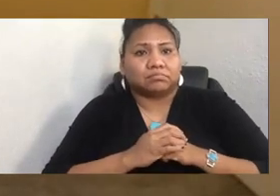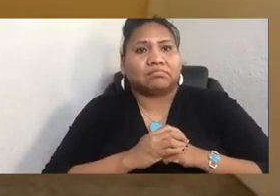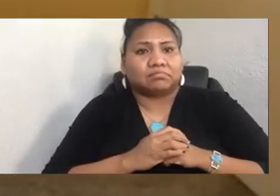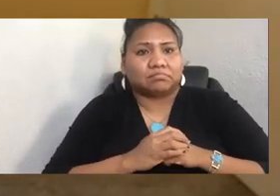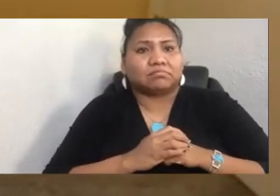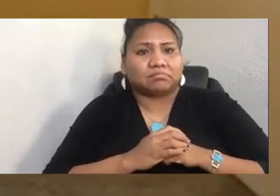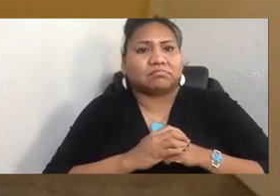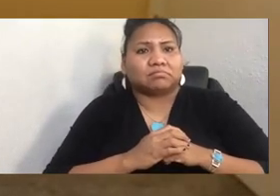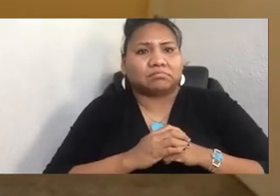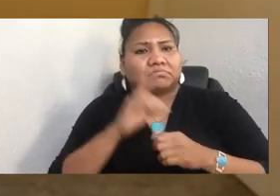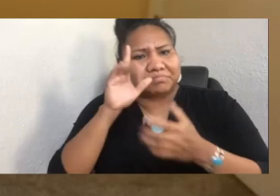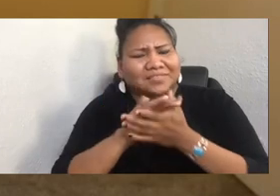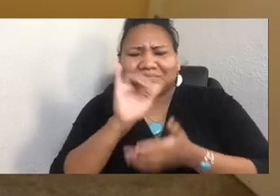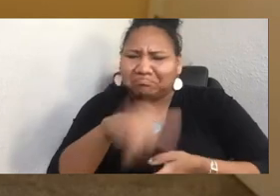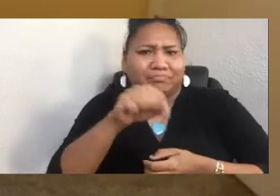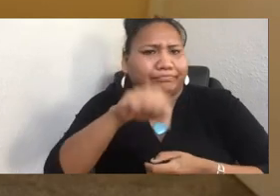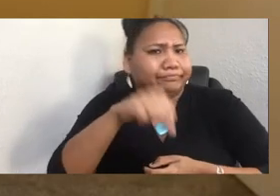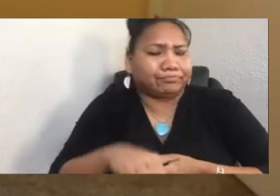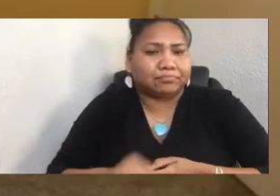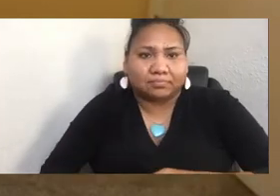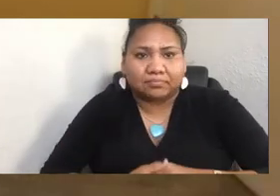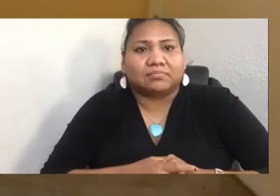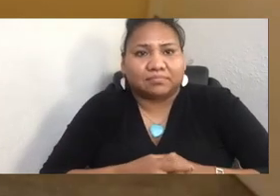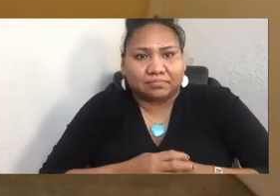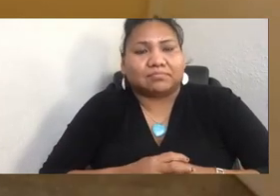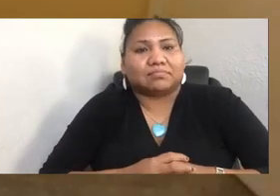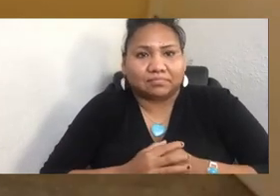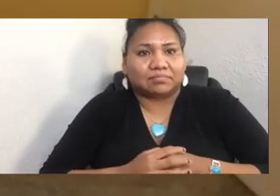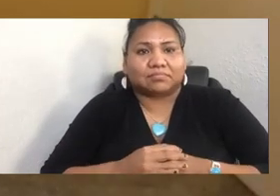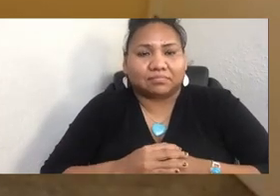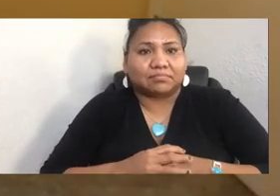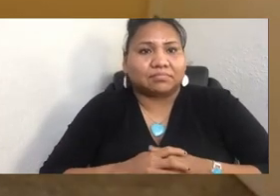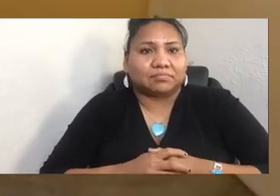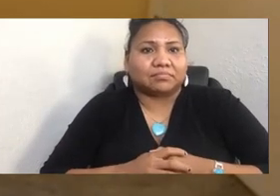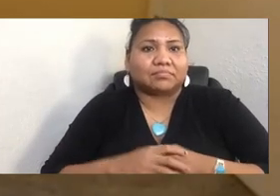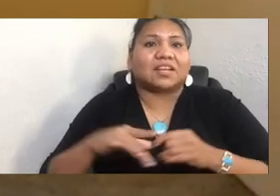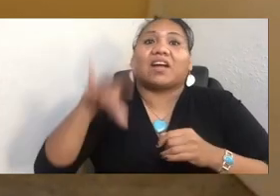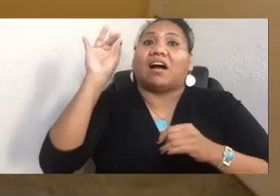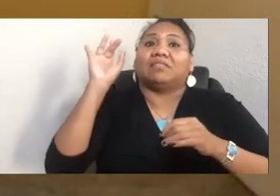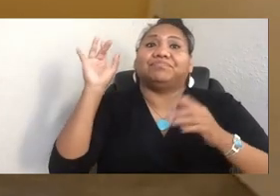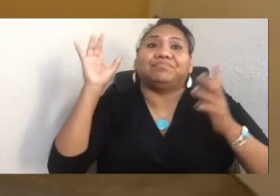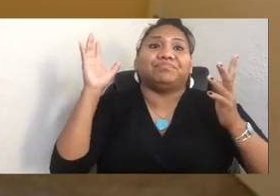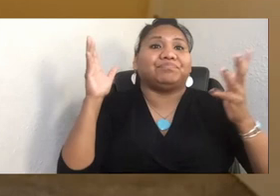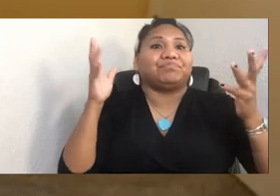because I have found so much kindness in humanity.